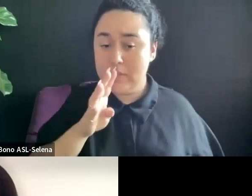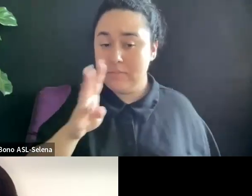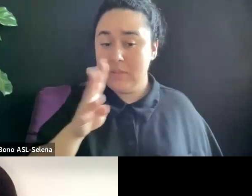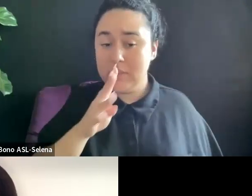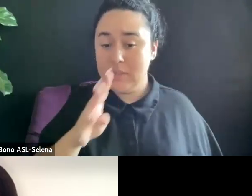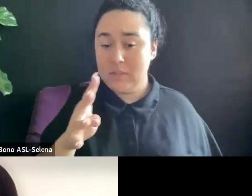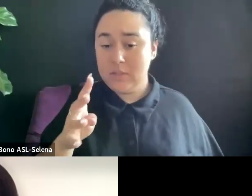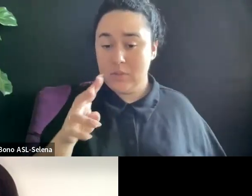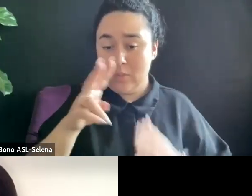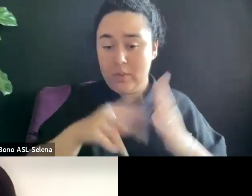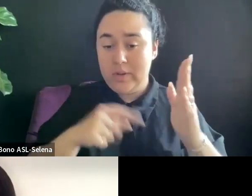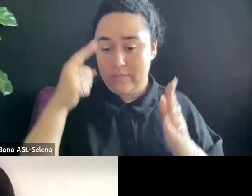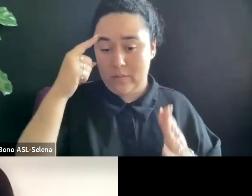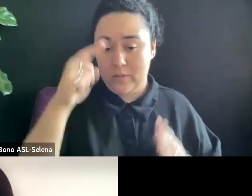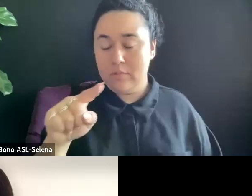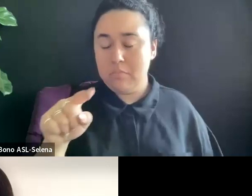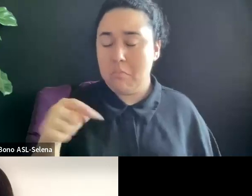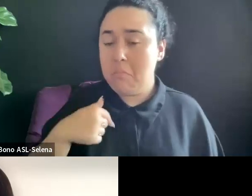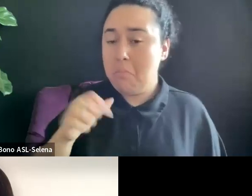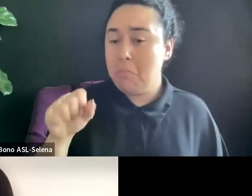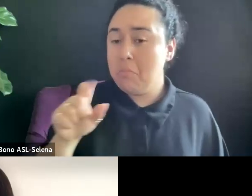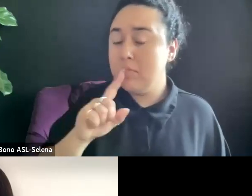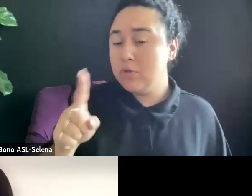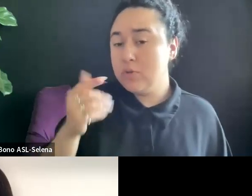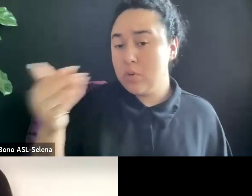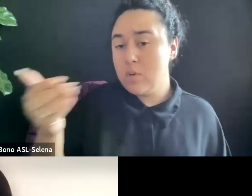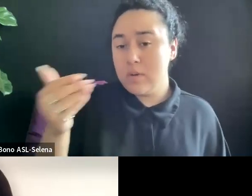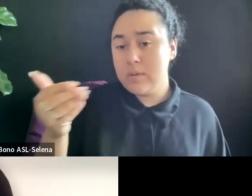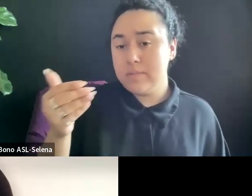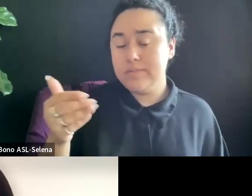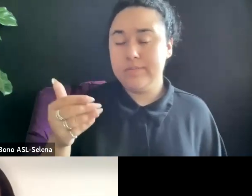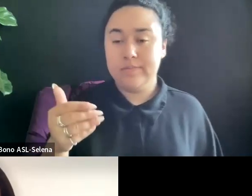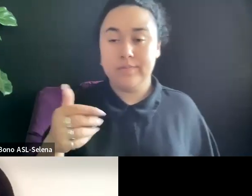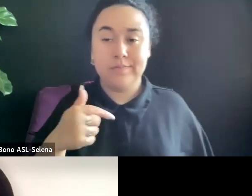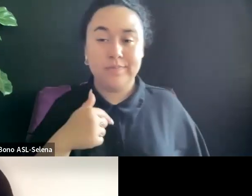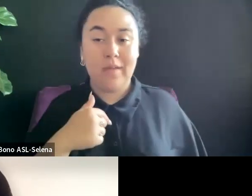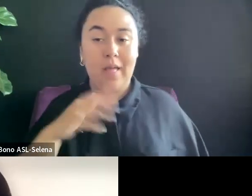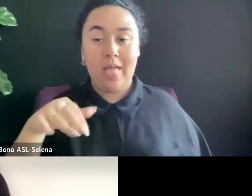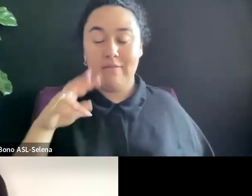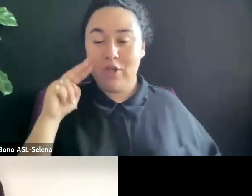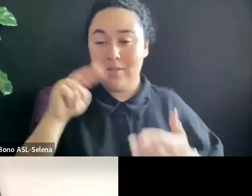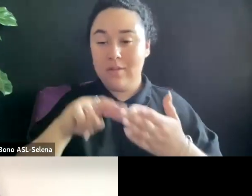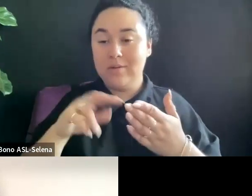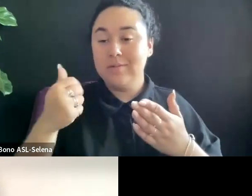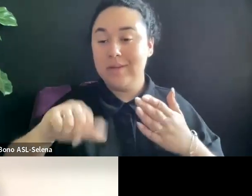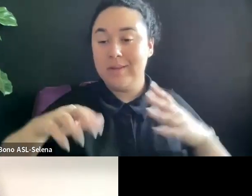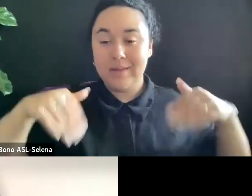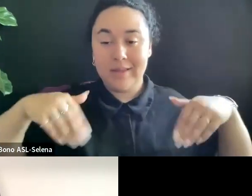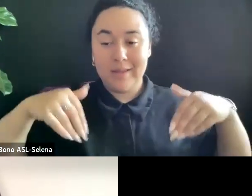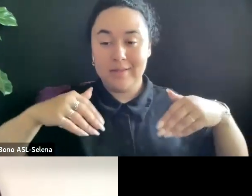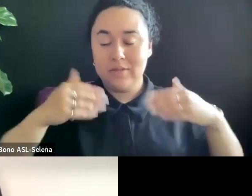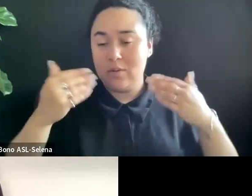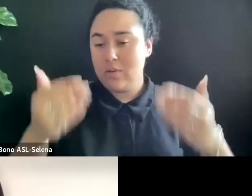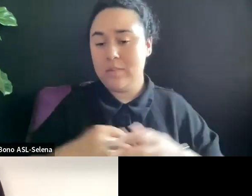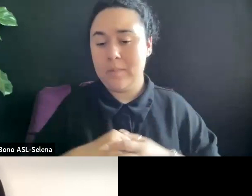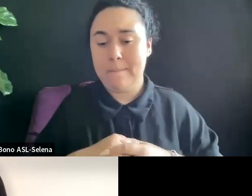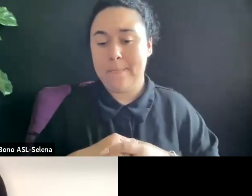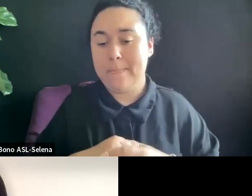SURE. I HAVEN'T LOOKED AT ANY OF THE QUESTIONS IN THE CHAT.